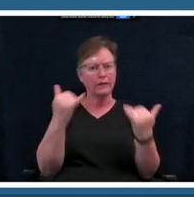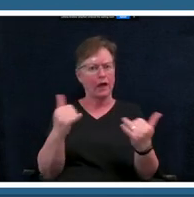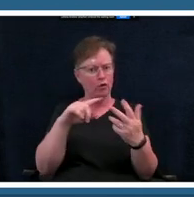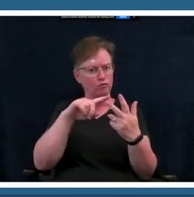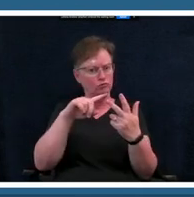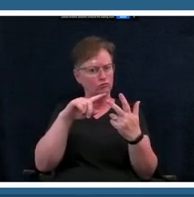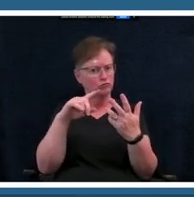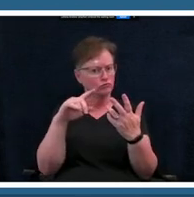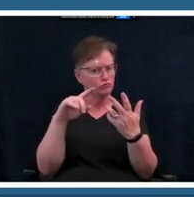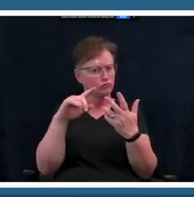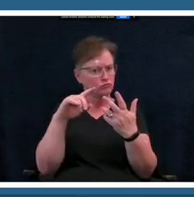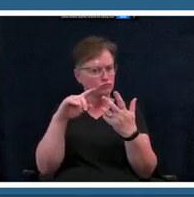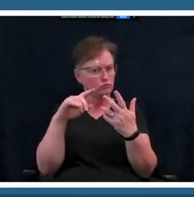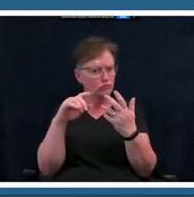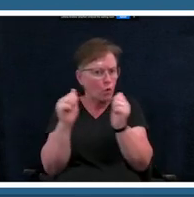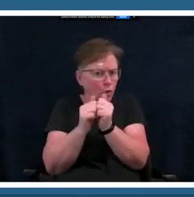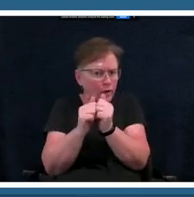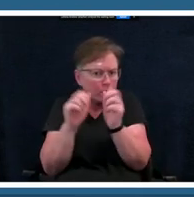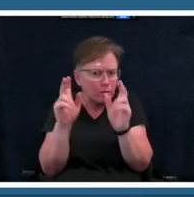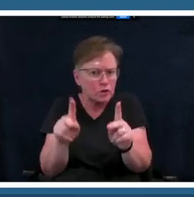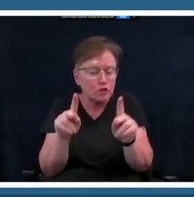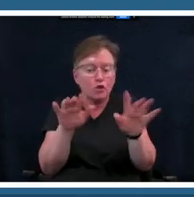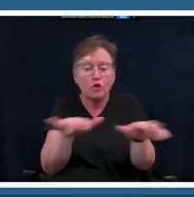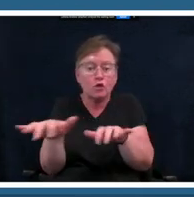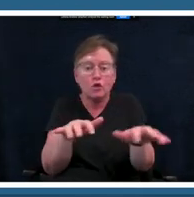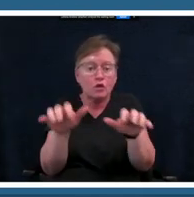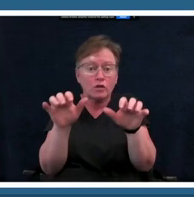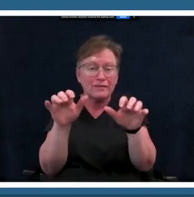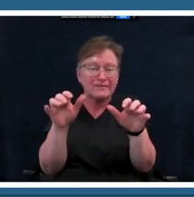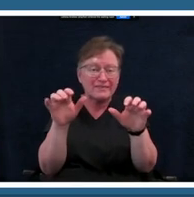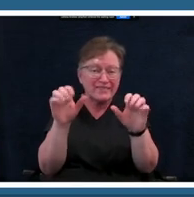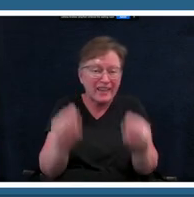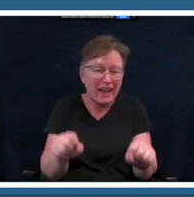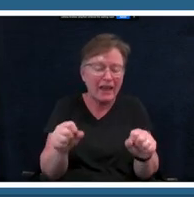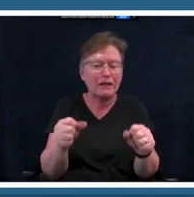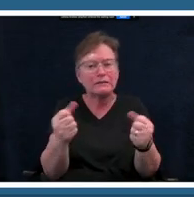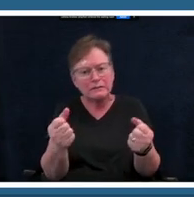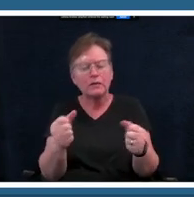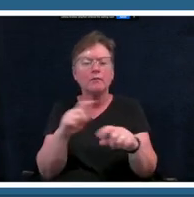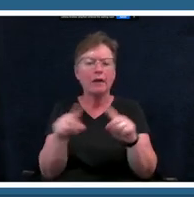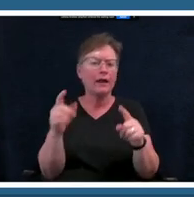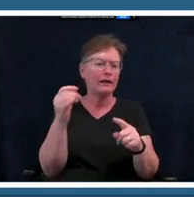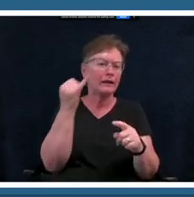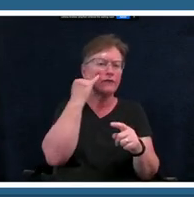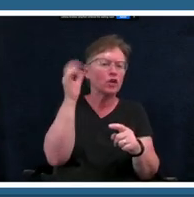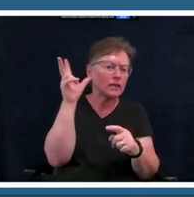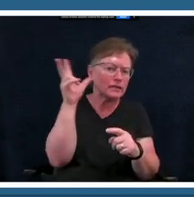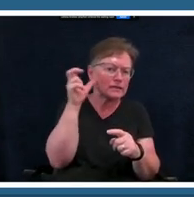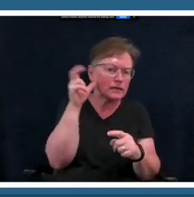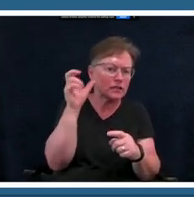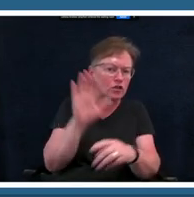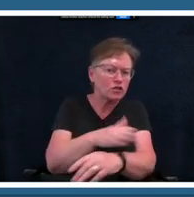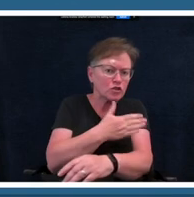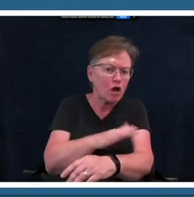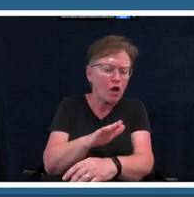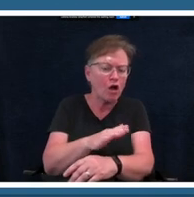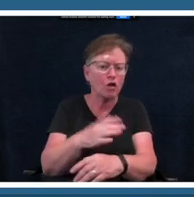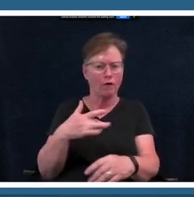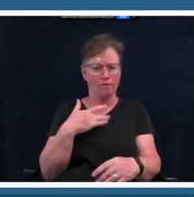like say a note on a keyboard but if you are listening and you're you're listening to the song or the beat that's